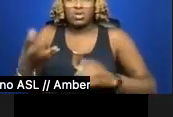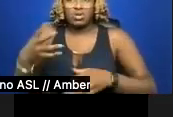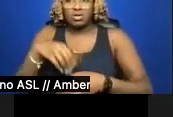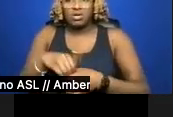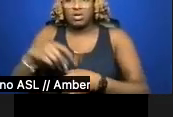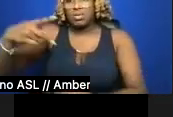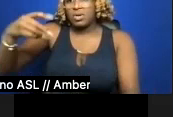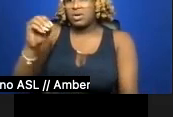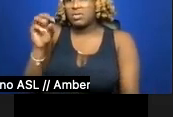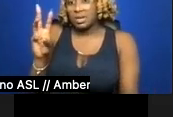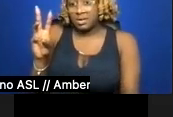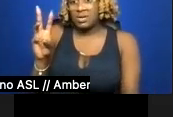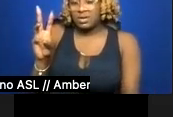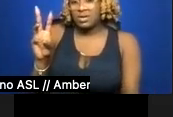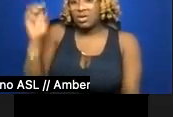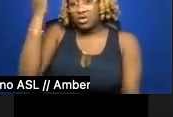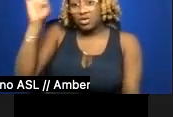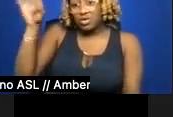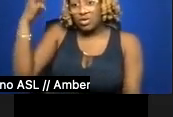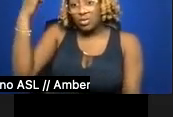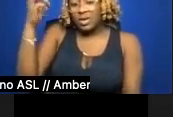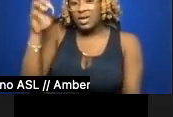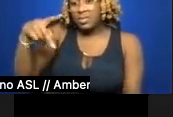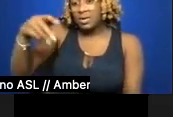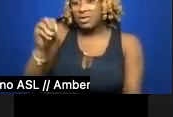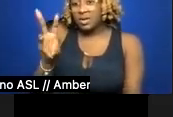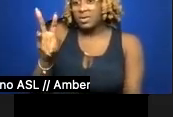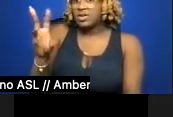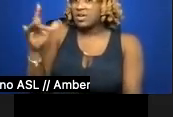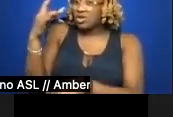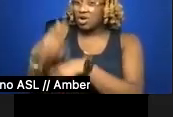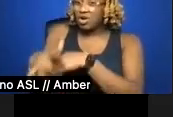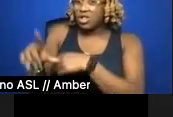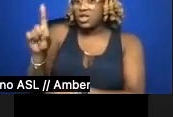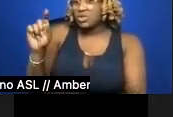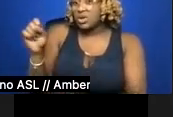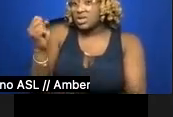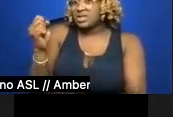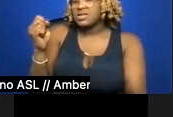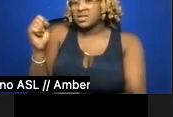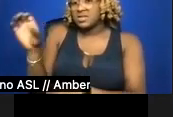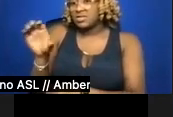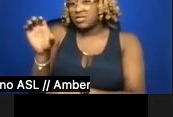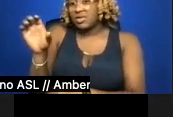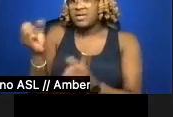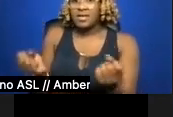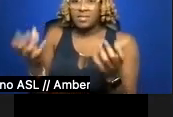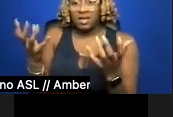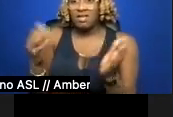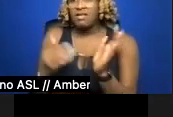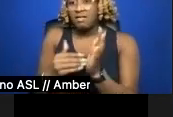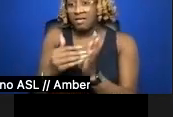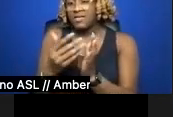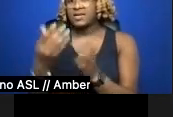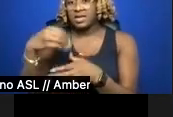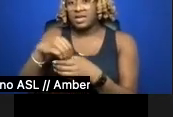European POWs in the very early 20th century and many of them are often in drag wearing what